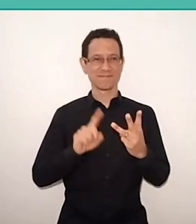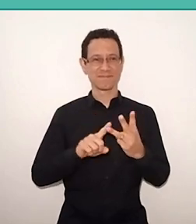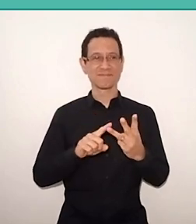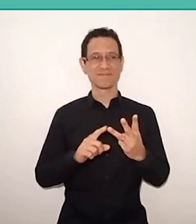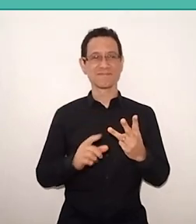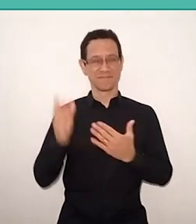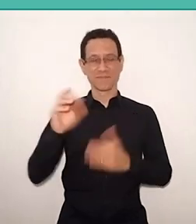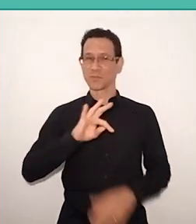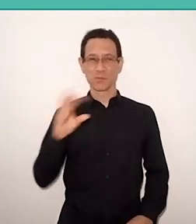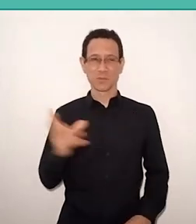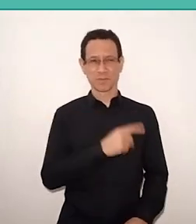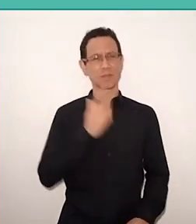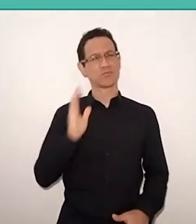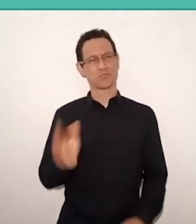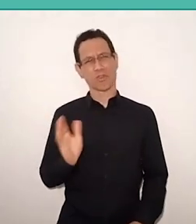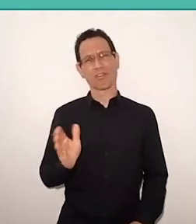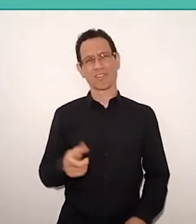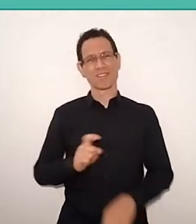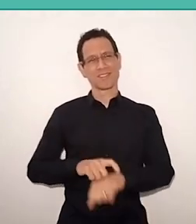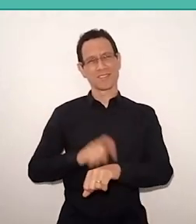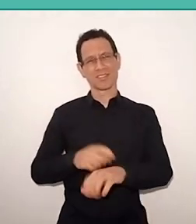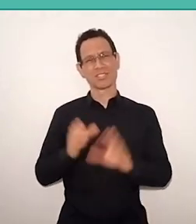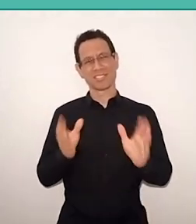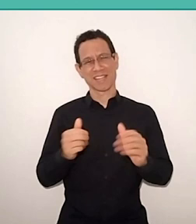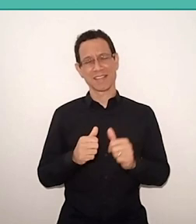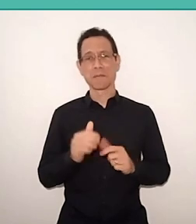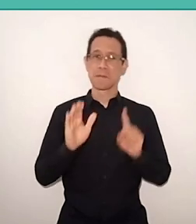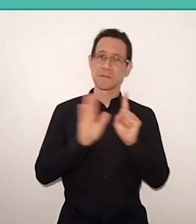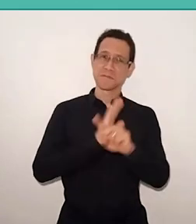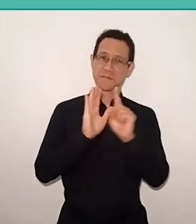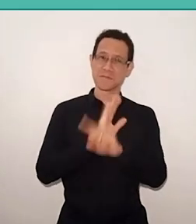but we consult here this great team,